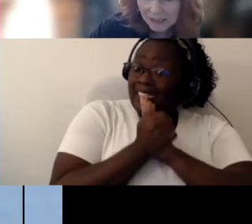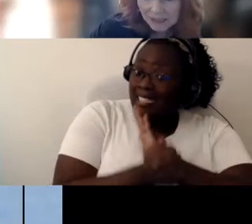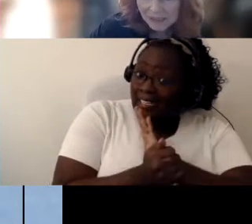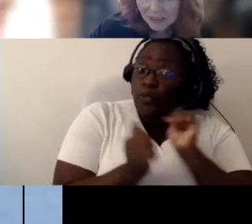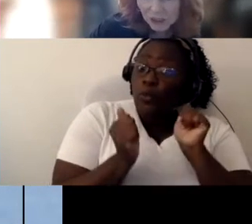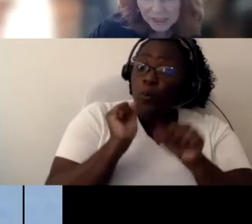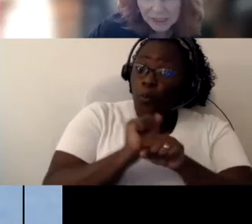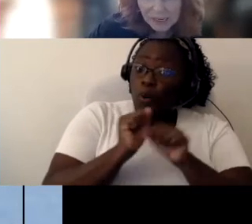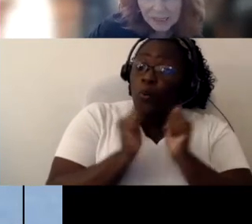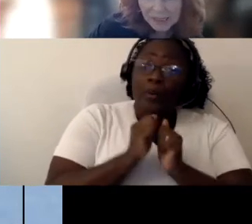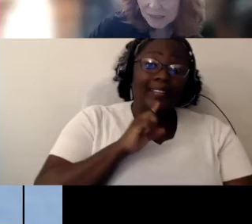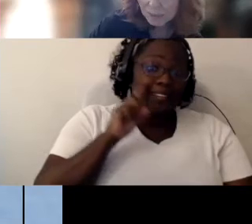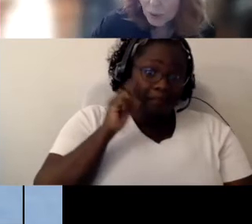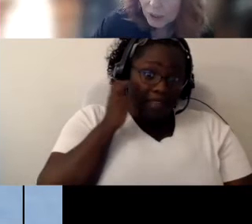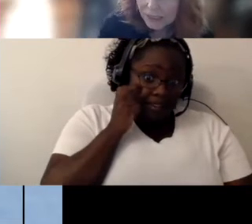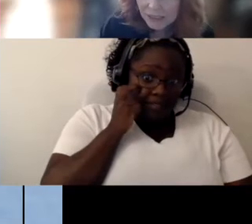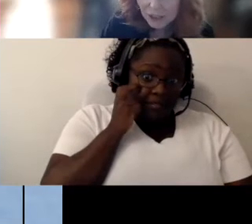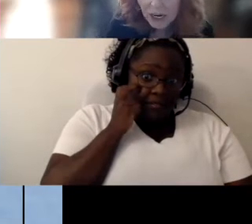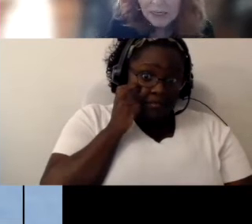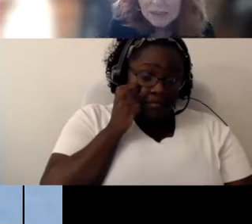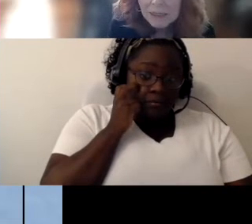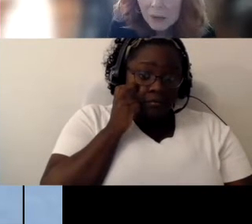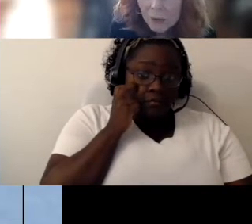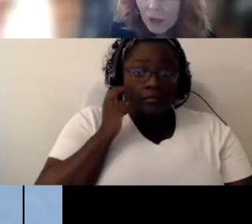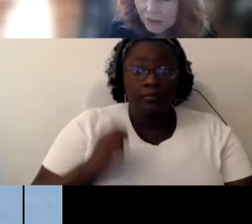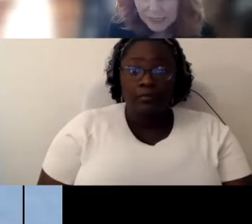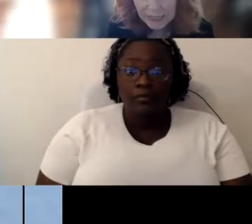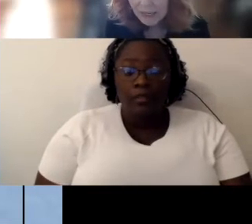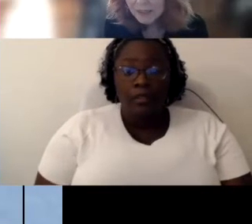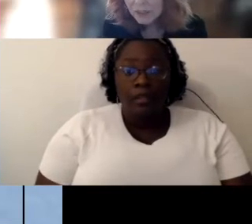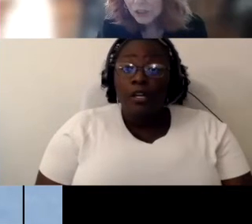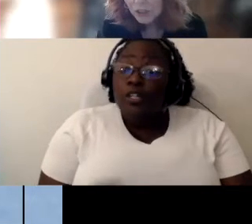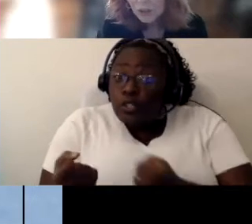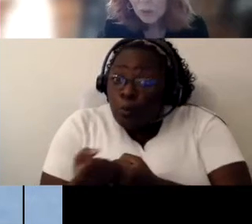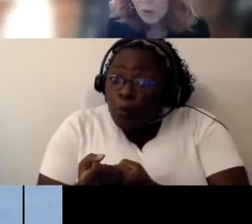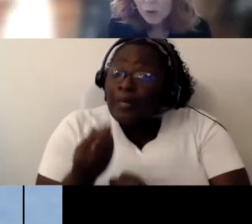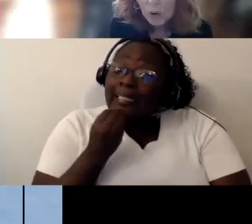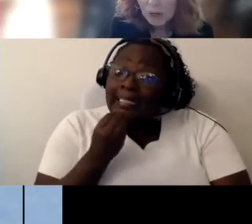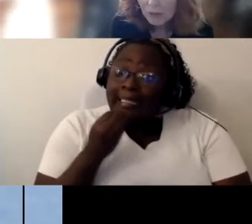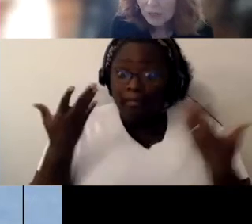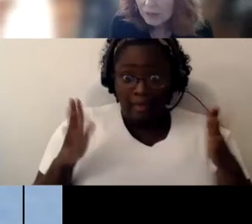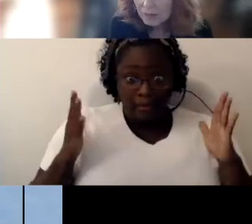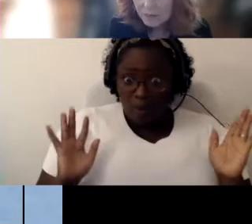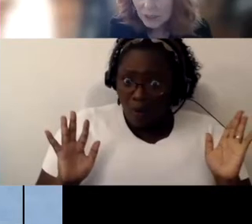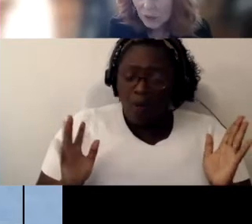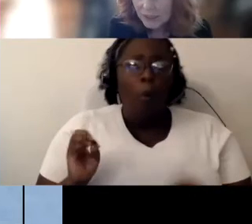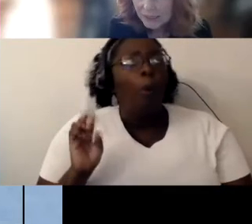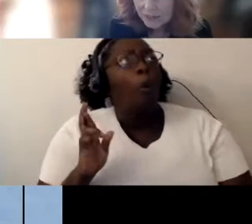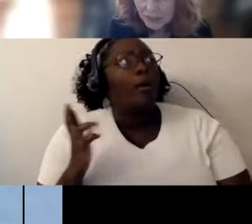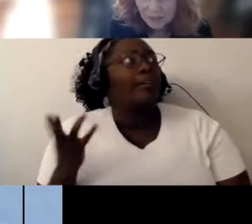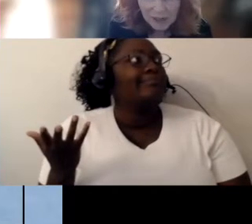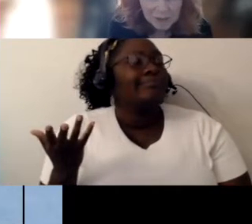This isn’t just supporting a child while they're eating lunch or while they're in different